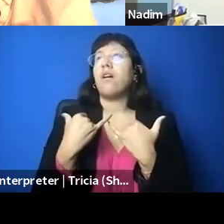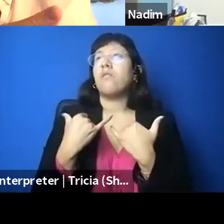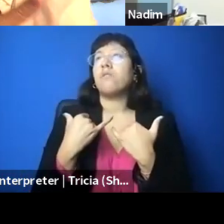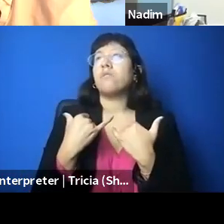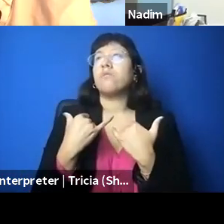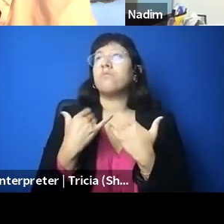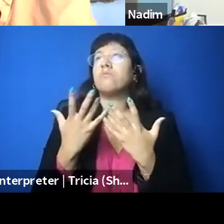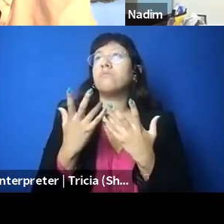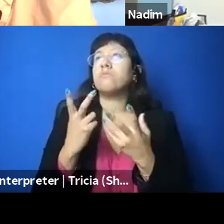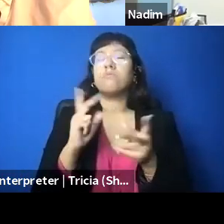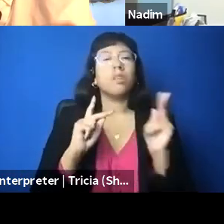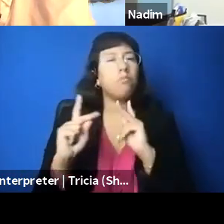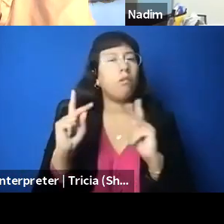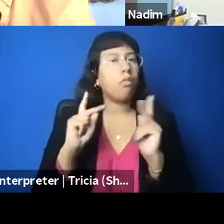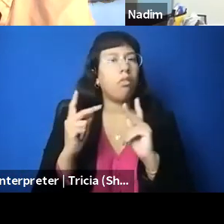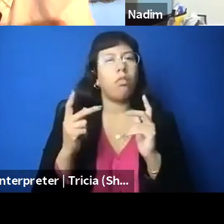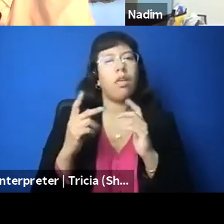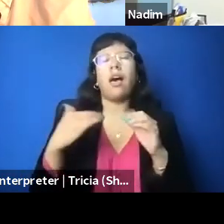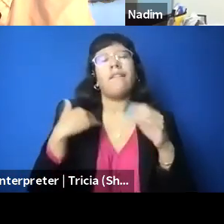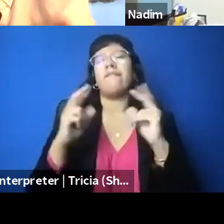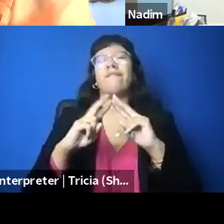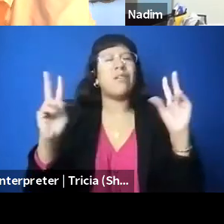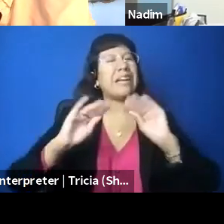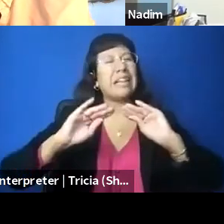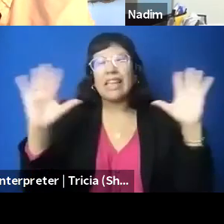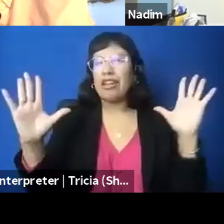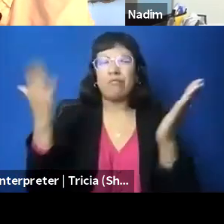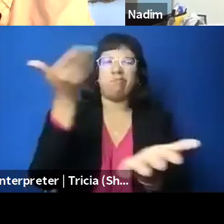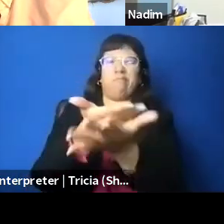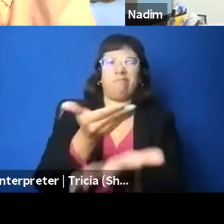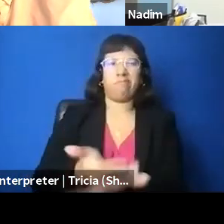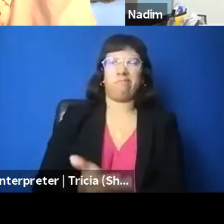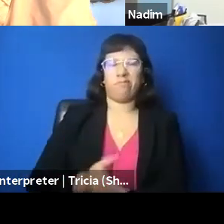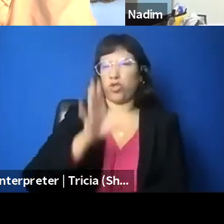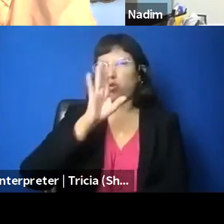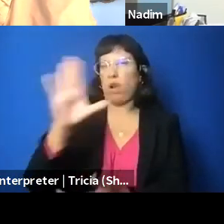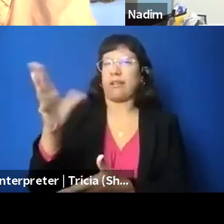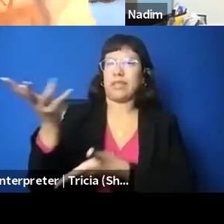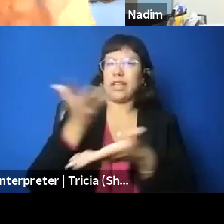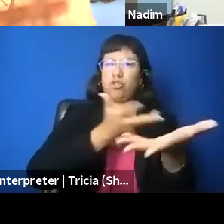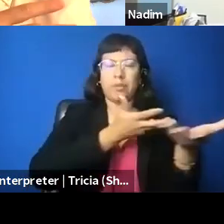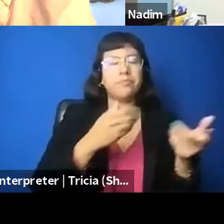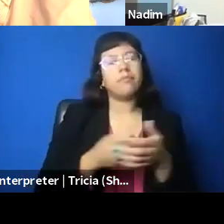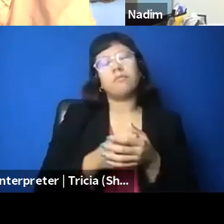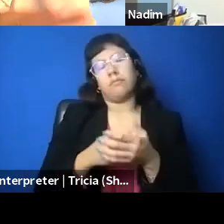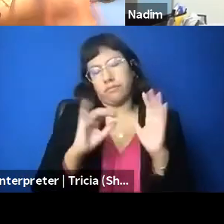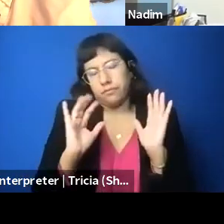just very clear evidence of this kind of direct engagement. So yeah, that's where, that's my happier place,